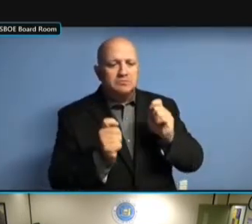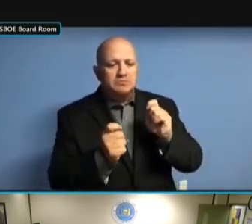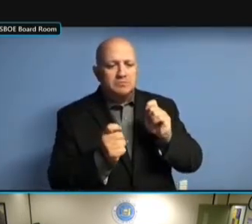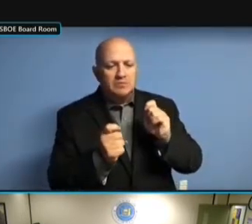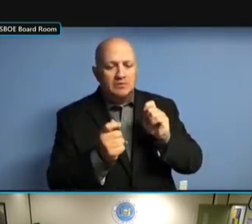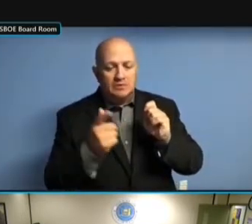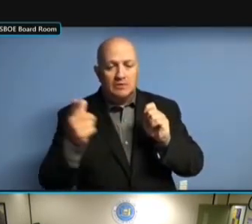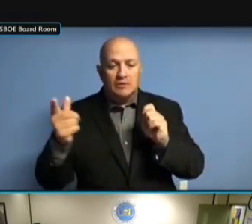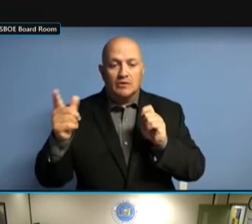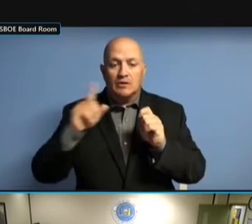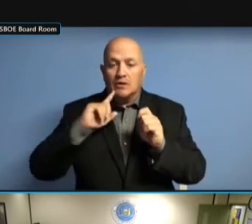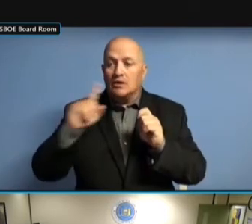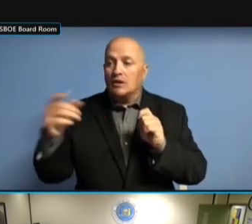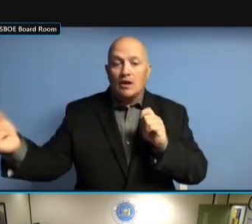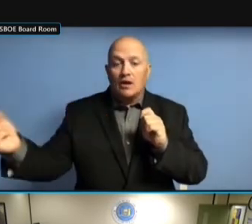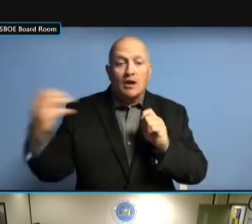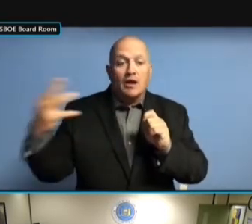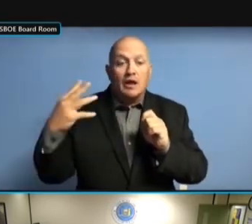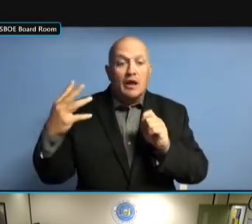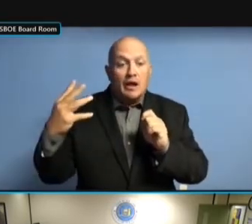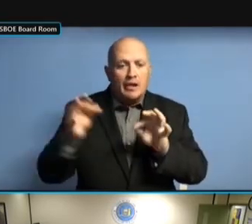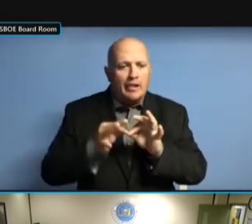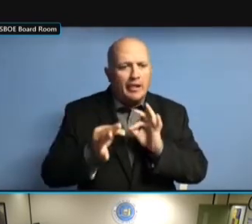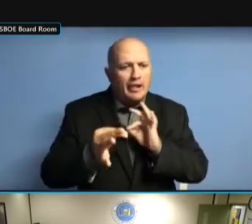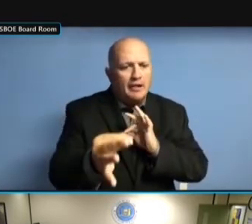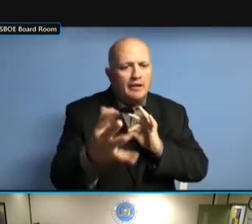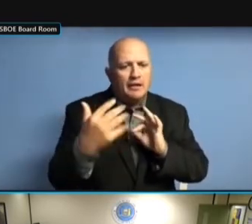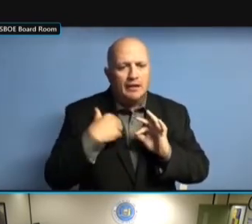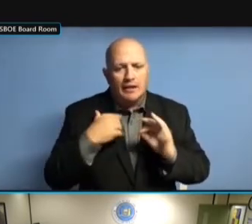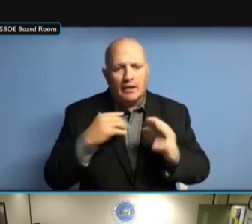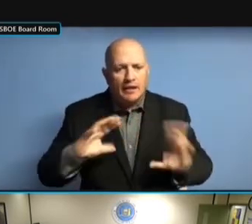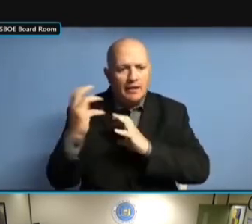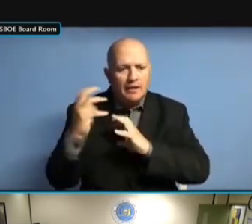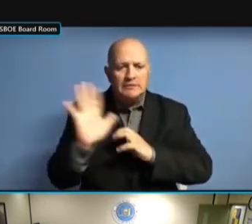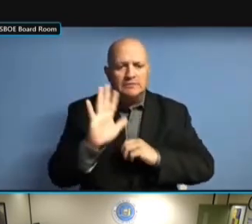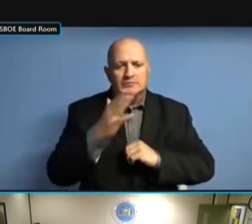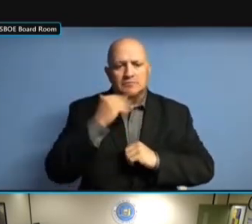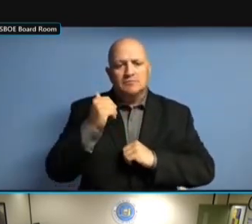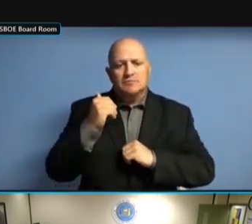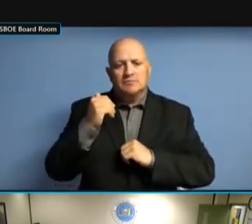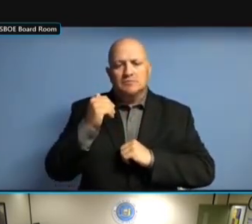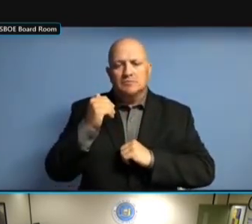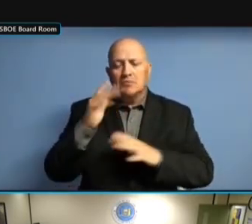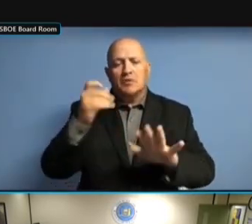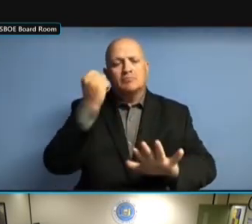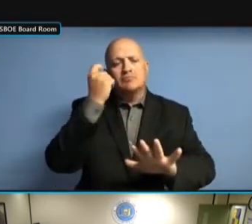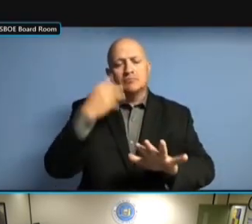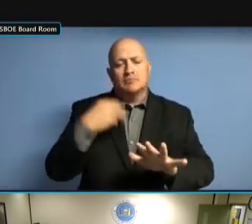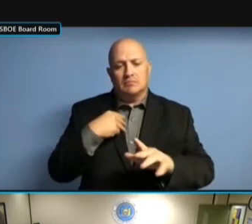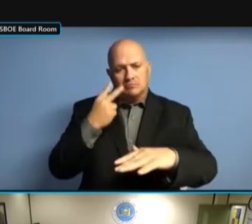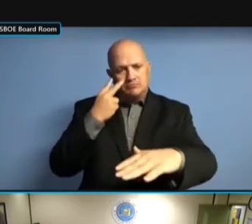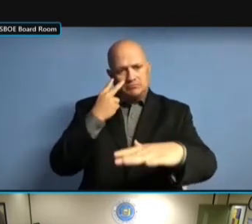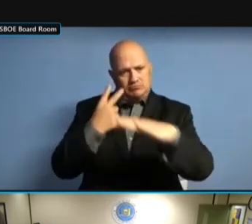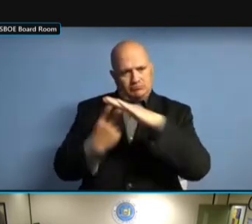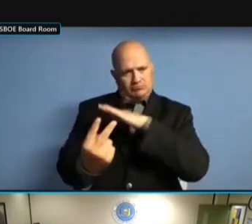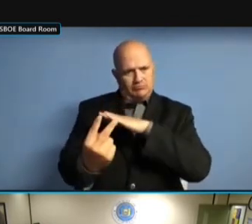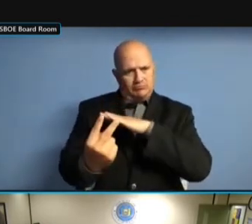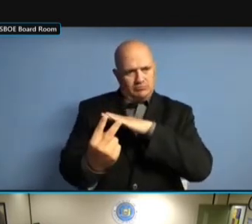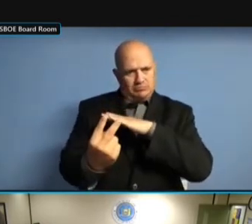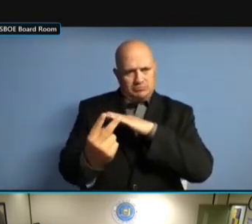THE HEAD OUGHT TO BE INTO IT 24/7 AS WE THE HEAD OUGHT TO BE INTO IT 24/7 AS WE WORK. 24/7 AS WE WORK. 24/7 AS WE WORK. >> 24/7 AS WE WORK. >> FROM 24/7 AS WE WORK. >> FROM WHAT 24/7 AS WE WORK. >> FROM WHAT I 24/7 AS WE WORK. >> FROM WHAT I UNDERSTAND, 24/7 AS WE WORK. >> FROM WHAT I UNDERSTAND, I'M FROM WHAT I UNDERSTAND, I'M FROM WHAT I UNDERSTAND, I'M SURE FROM WHAT I UNDERSTAND, I'M SURE THEY'RE FROM WHAT I UNDERSTAND, I'M SURE THEY'RE THINKING FROM WHAT I UNDERSTAND, I'M SURE THEY'RE THINKING THIS FROM WHAT I UNDERSTAND, I'M SURE THEY'RE THINKING THIS WAY, SURE THEY'RE THINKING THIS WAY, SURE THEY'RE THINKING THIS WAY, BUT SURE THEY'RE THINKING THIS WAY, BUT THEY'RE SURE THEY'RE THINKING THIS WAY, BUT THEY'RE ACTING SURE THEY'RE THINKING THIS WAY, BUT THEY'RE ACTING THE SURE THEY'RE THINKING THIS WAY, BUT THEY'RE ACTING THE WAY SURE THEY'RE THINKING THIS WAY, BUT THEY'RE ACTING THE WAY THE BUT THEY'RE ACTING THE WAY THE BUT THEY'RE ACTING THE WAY THE LAW